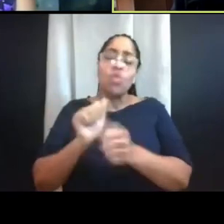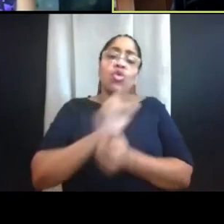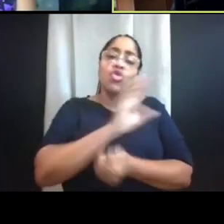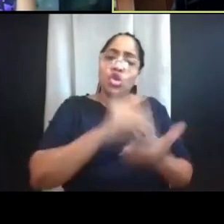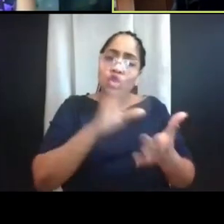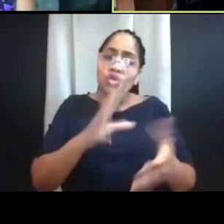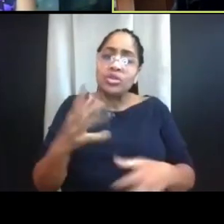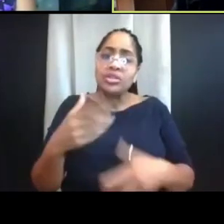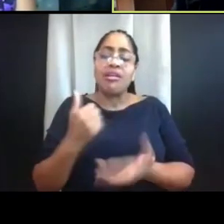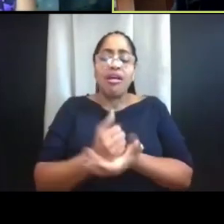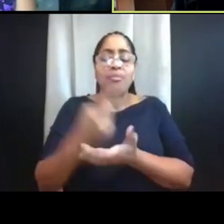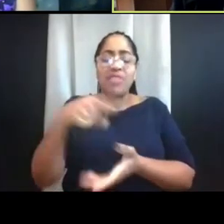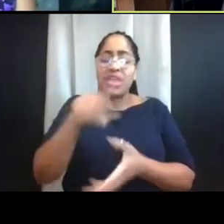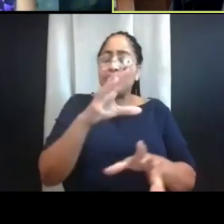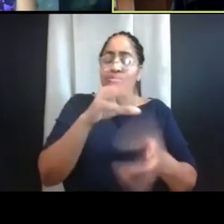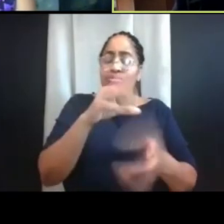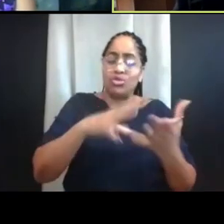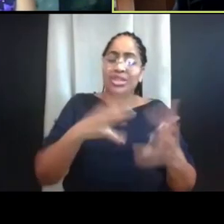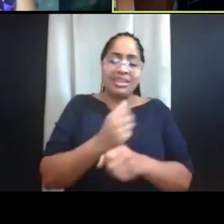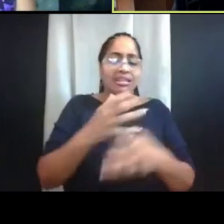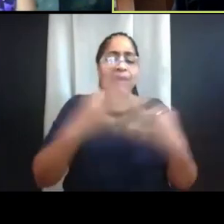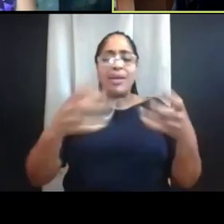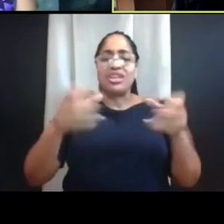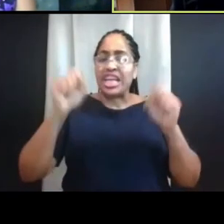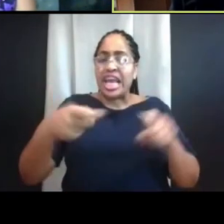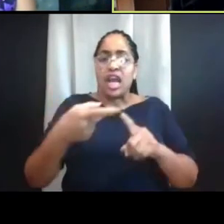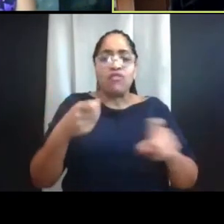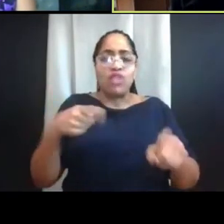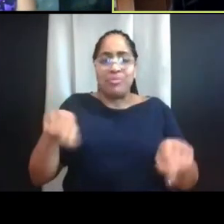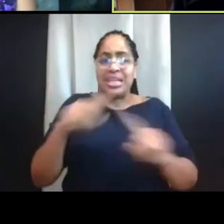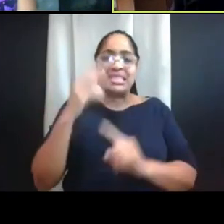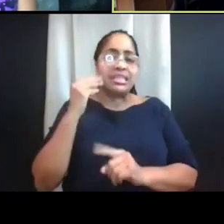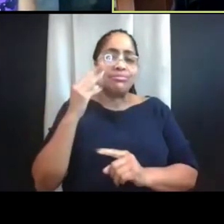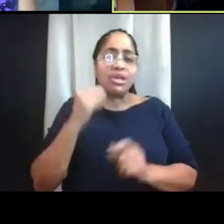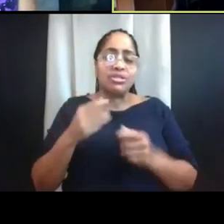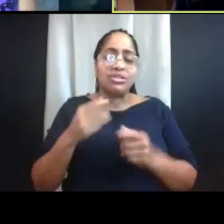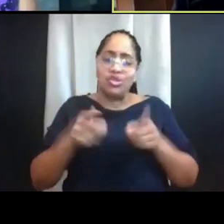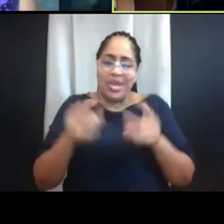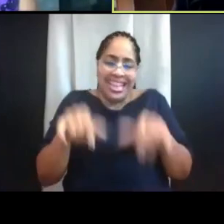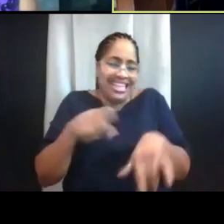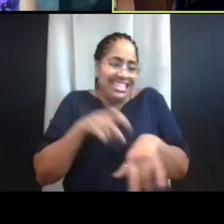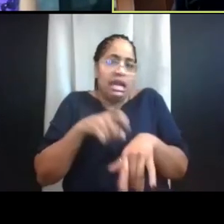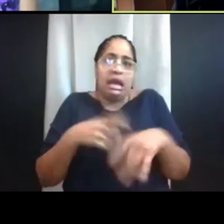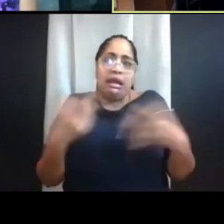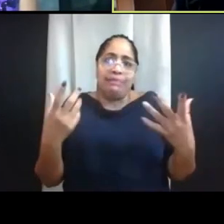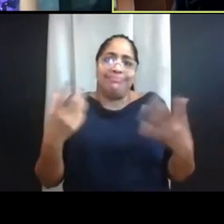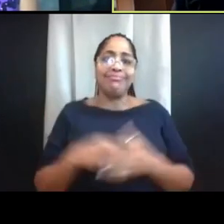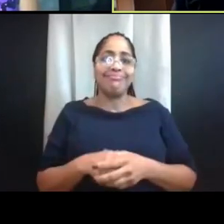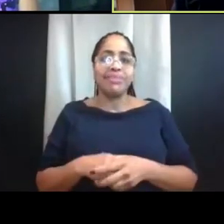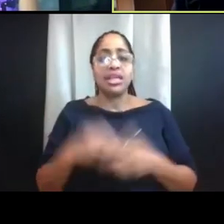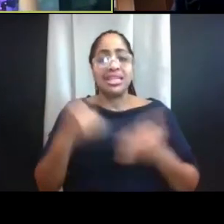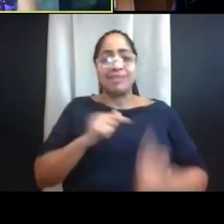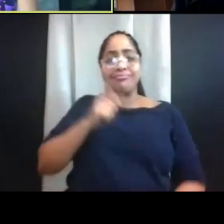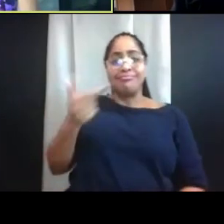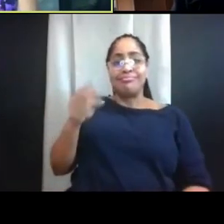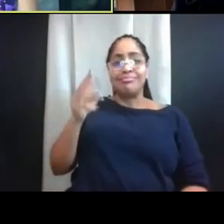as they possibly can in the current circumstances. So let me turn things over to Dr. Malani. Thanks.